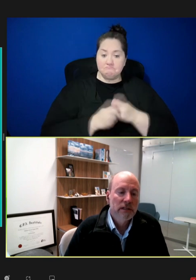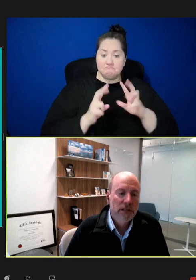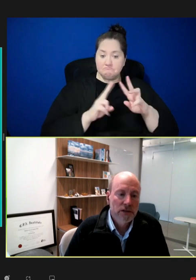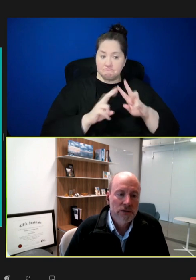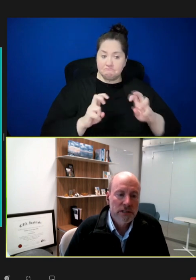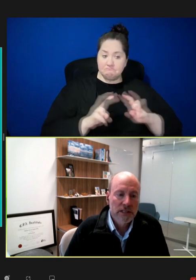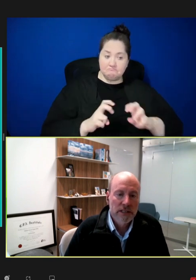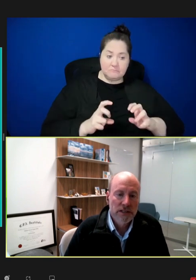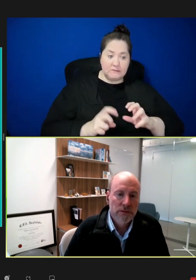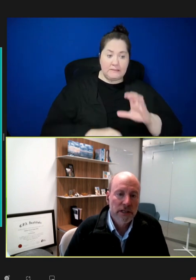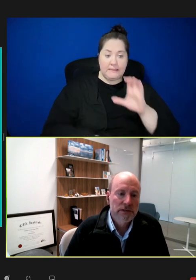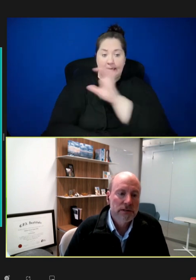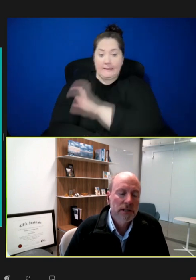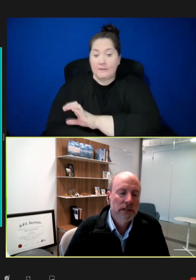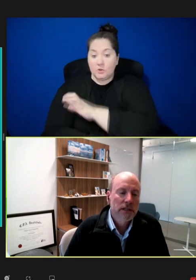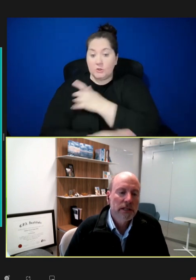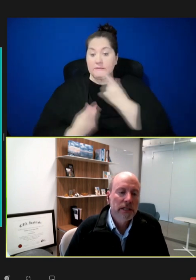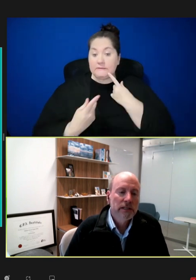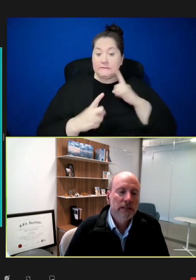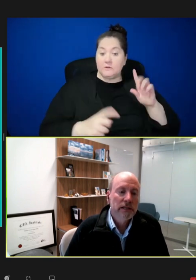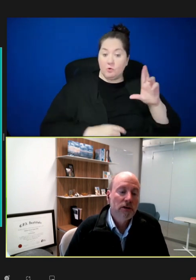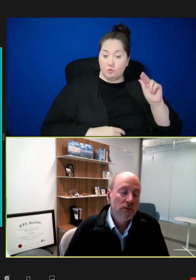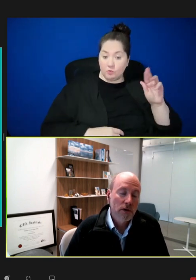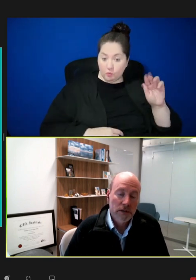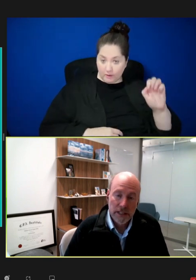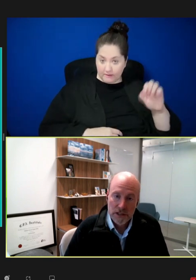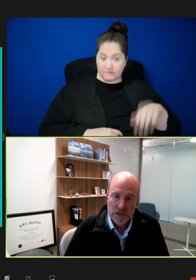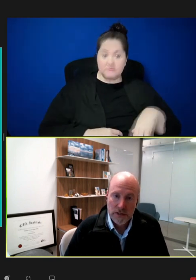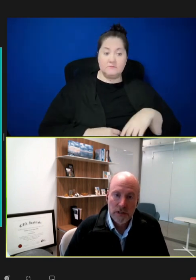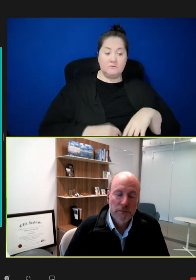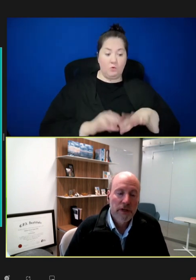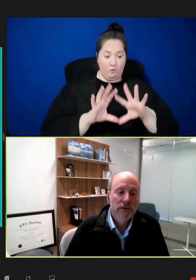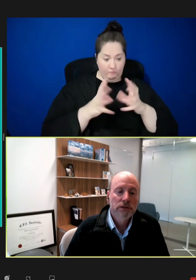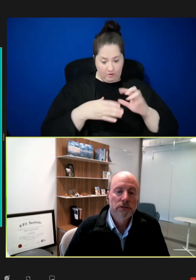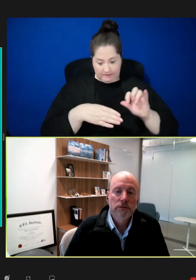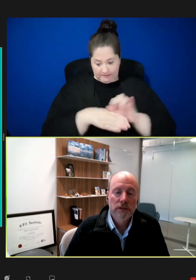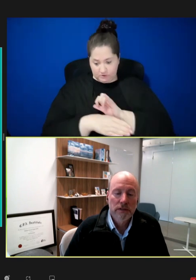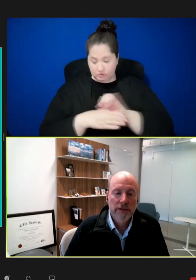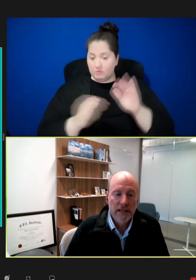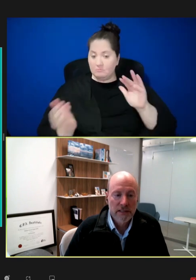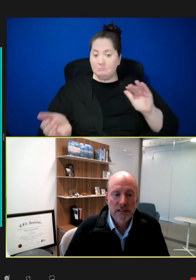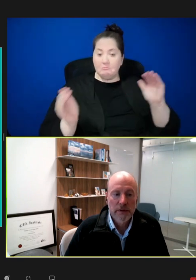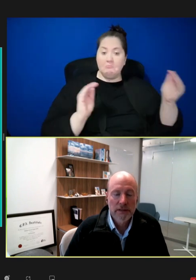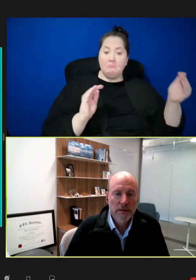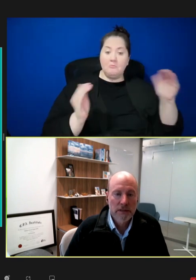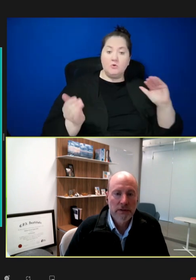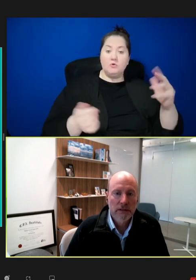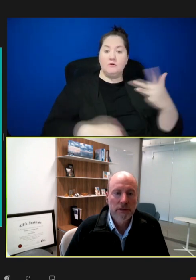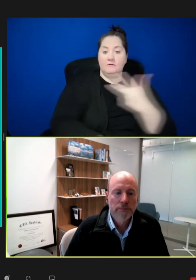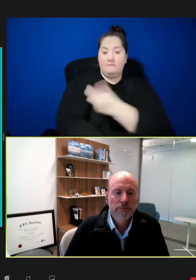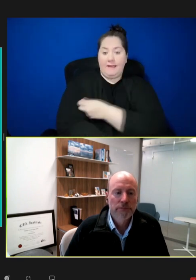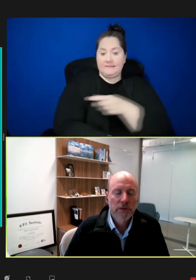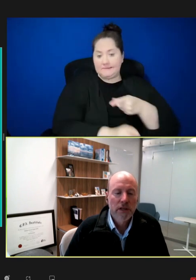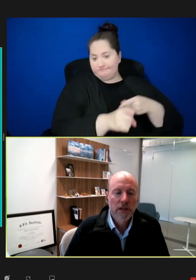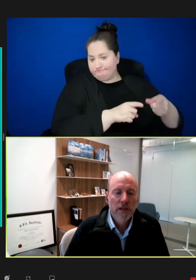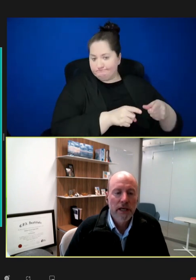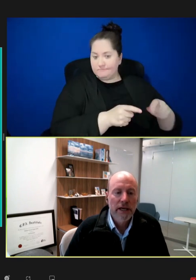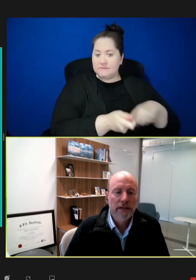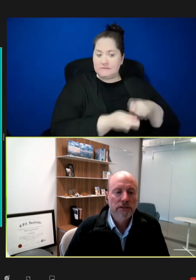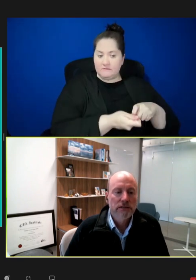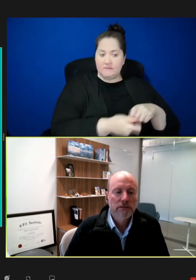clinical success rates in overall in the industry compared to the vaccine space specifically. And